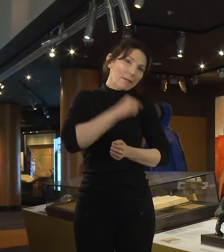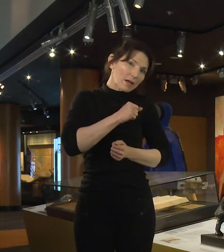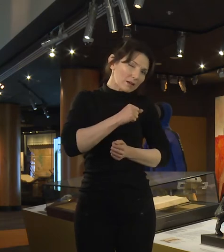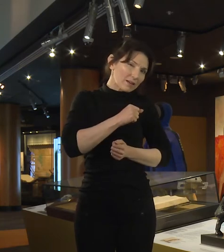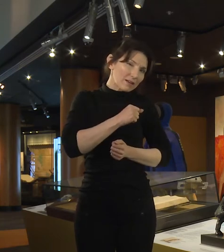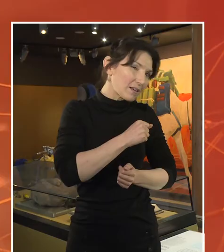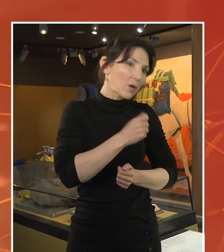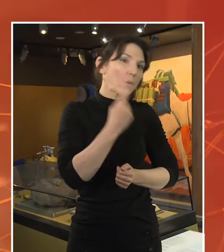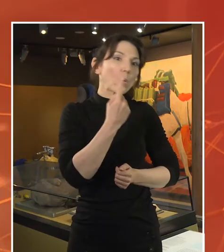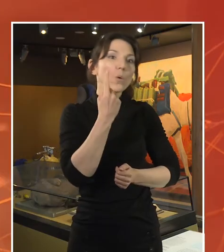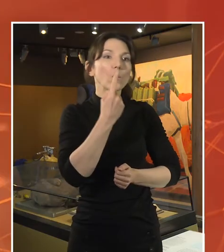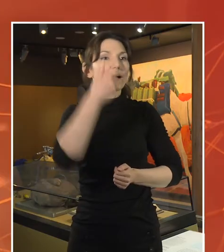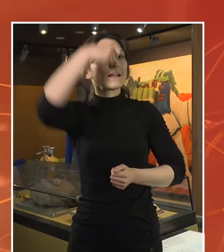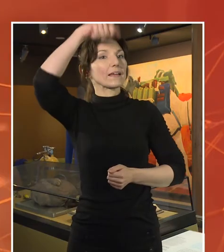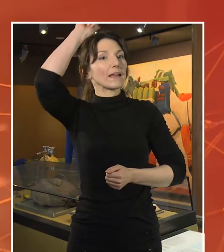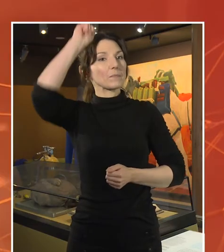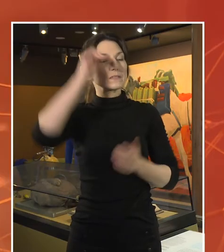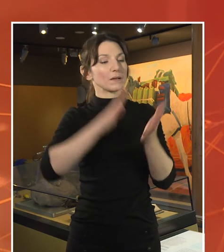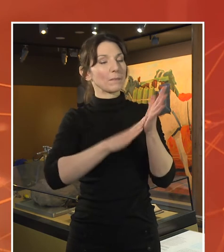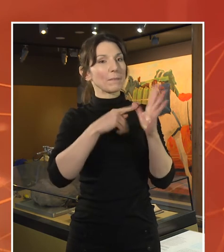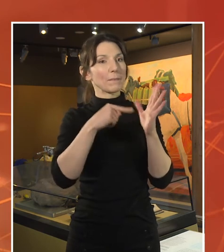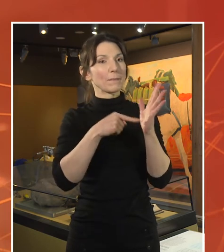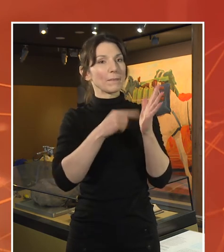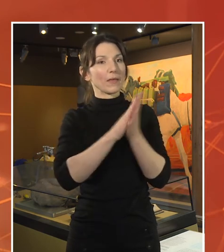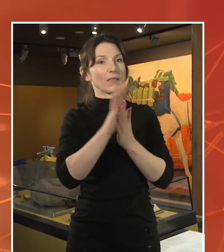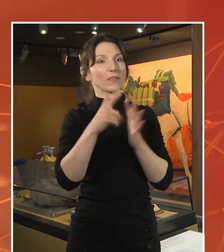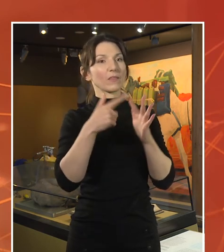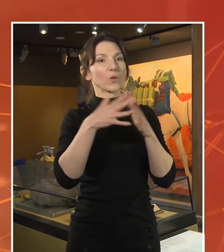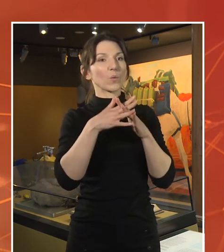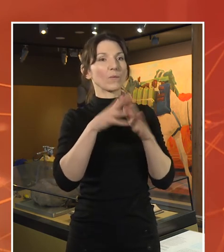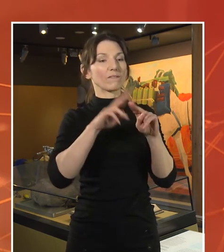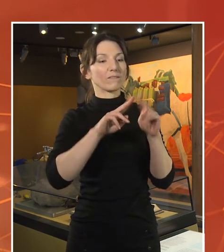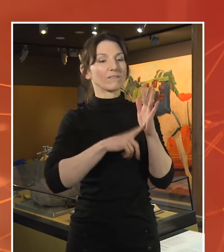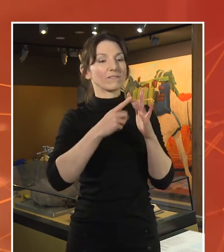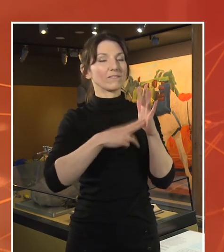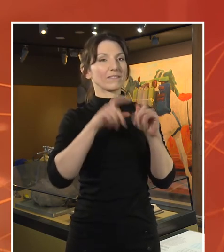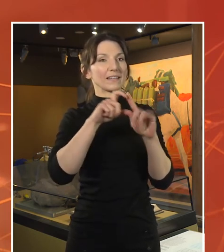that’s his owner, Captain Matthew Flinders. Captain Flinders was a great